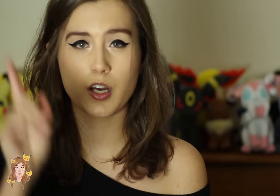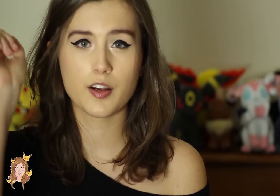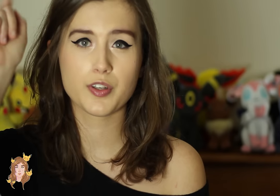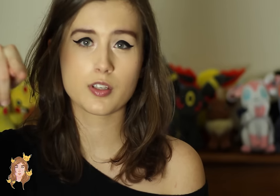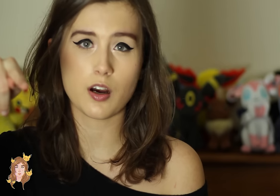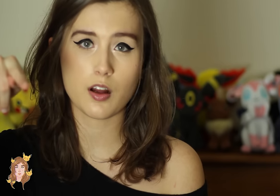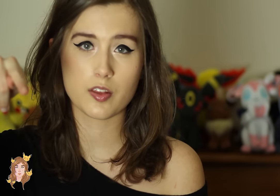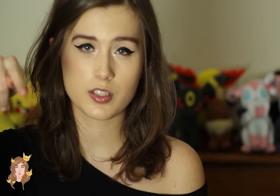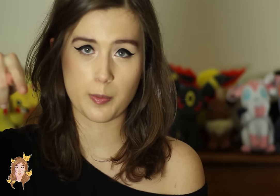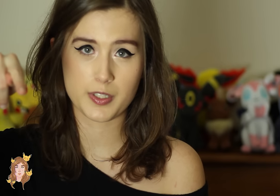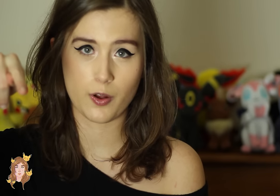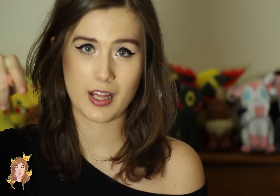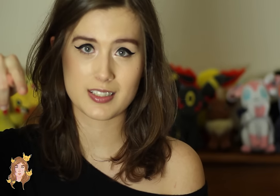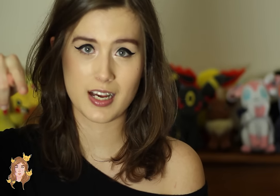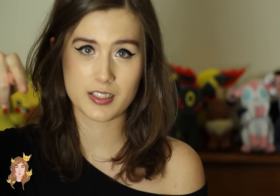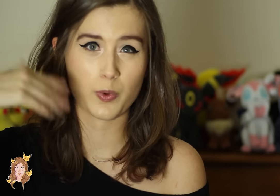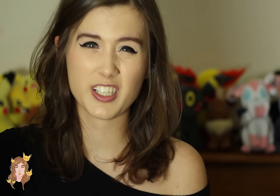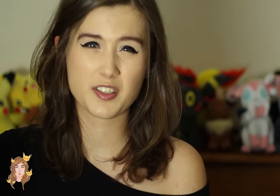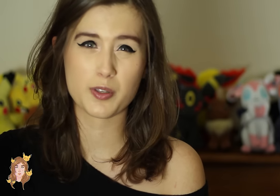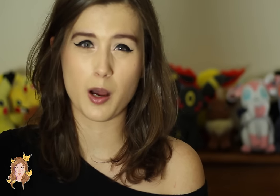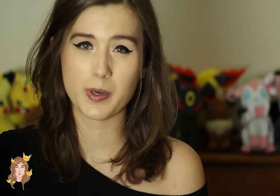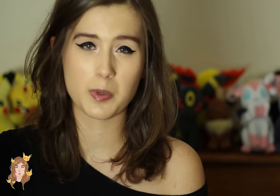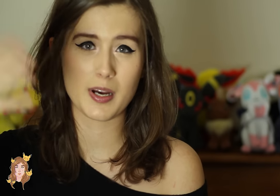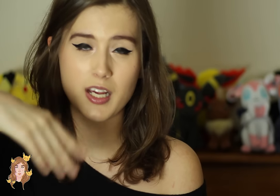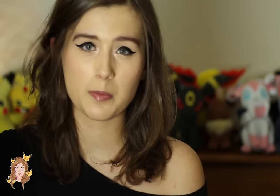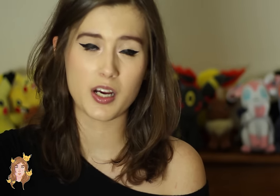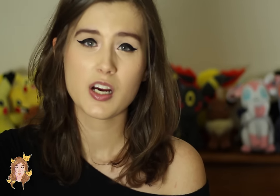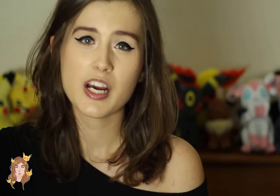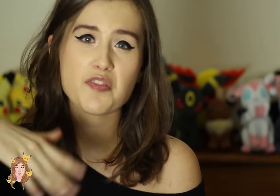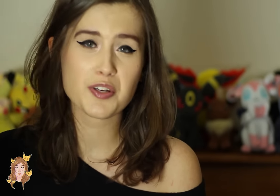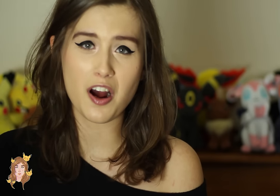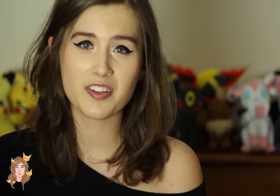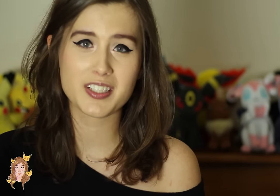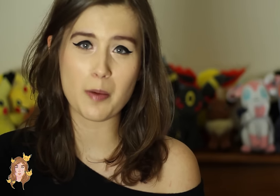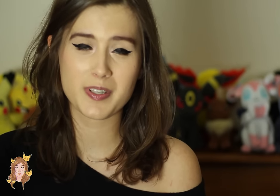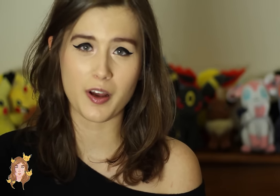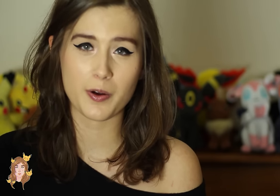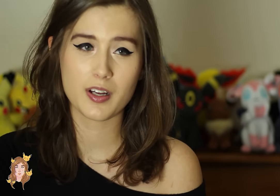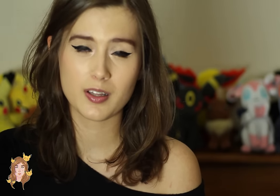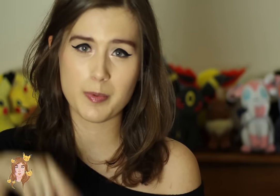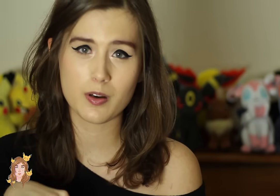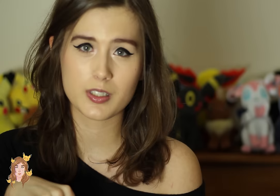So, if you saw this episode last night, When this goes up, it’ll be Monday, but if you saw this episode, let me know in the